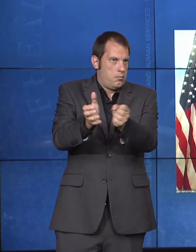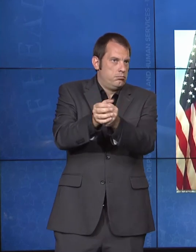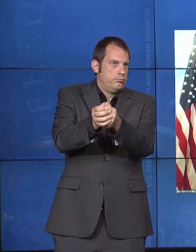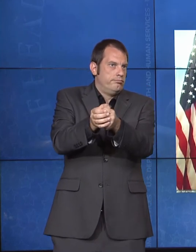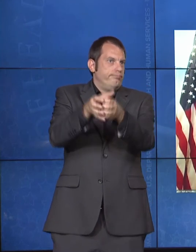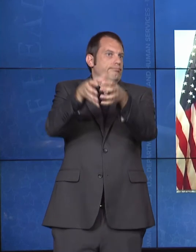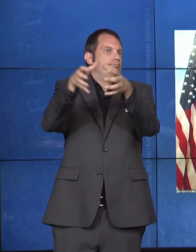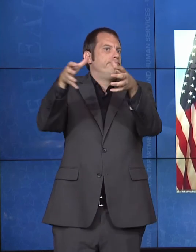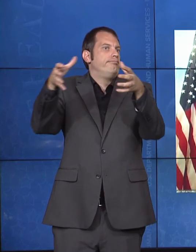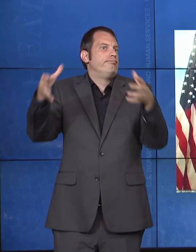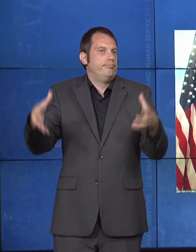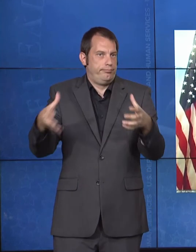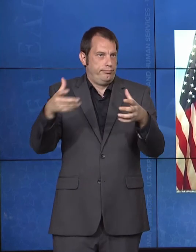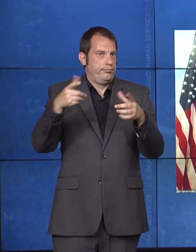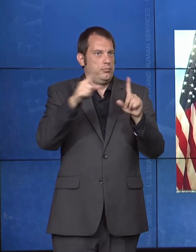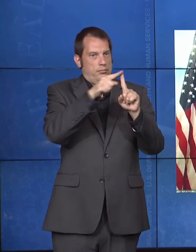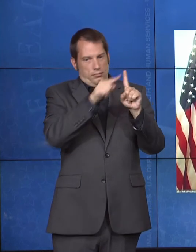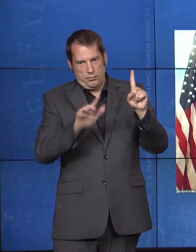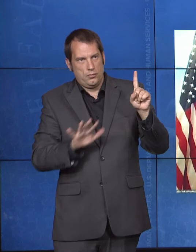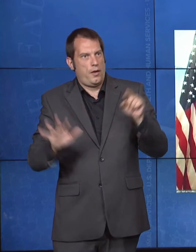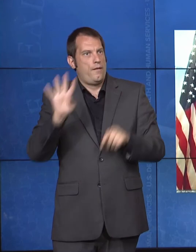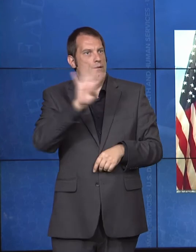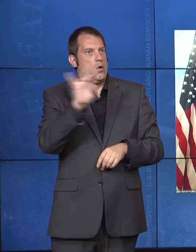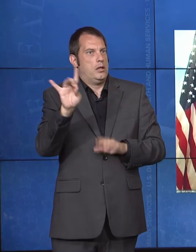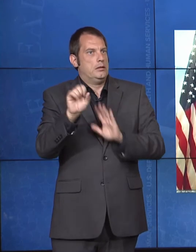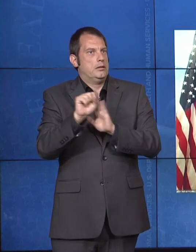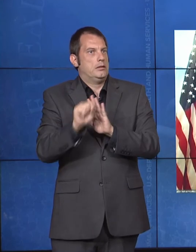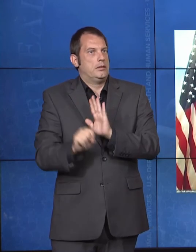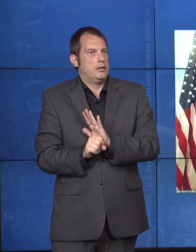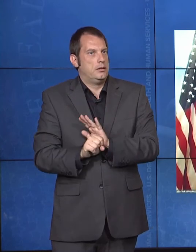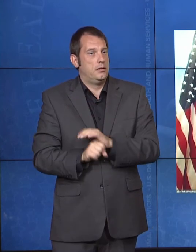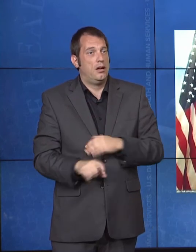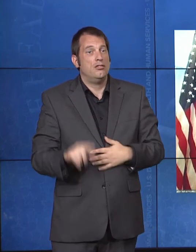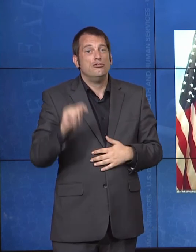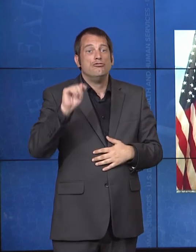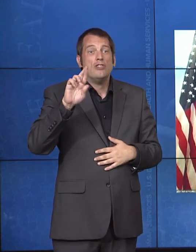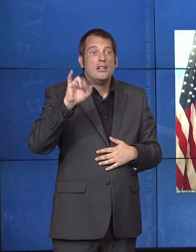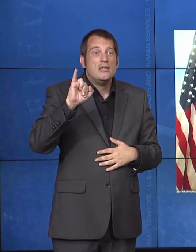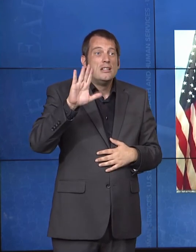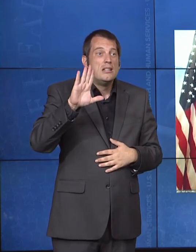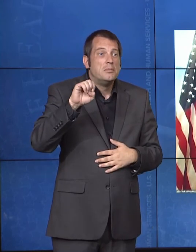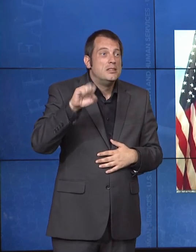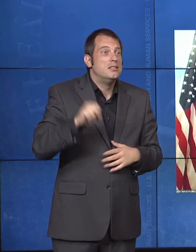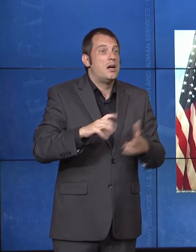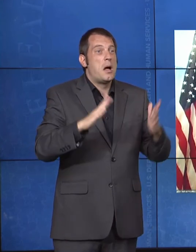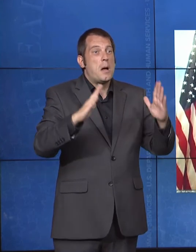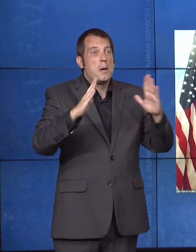of tribal community health providers to increase access to care, provide health promotion,